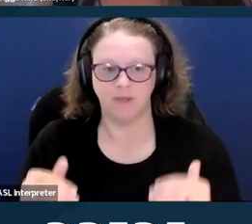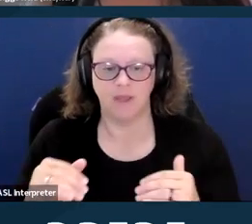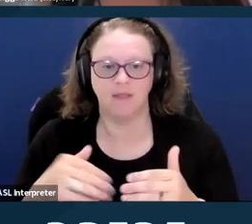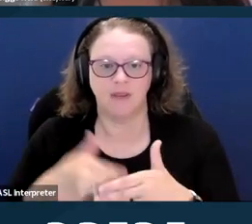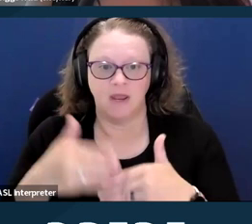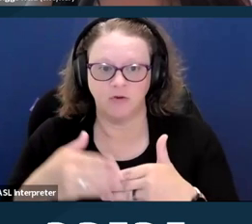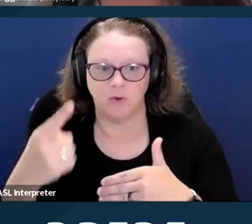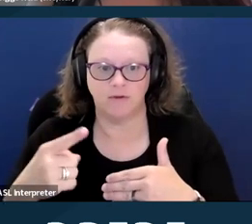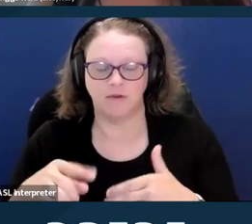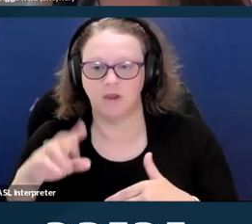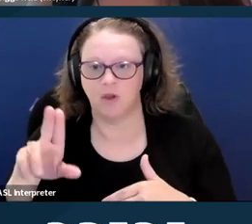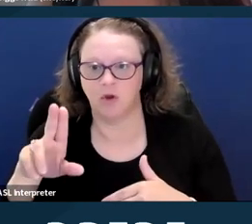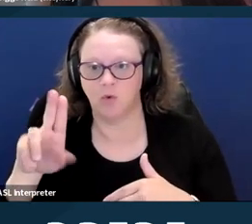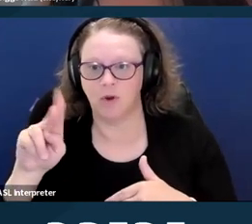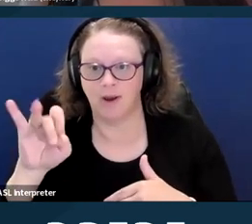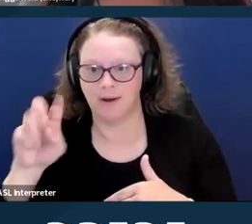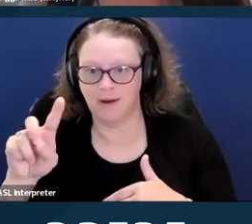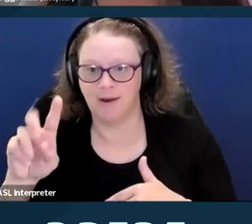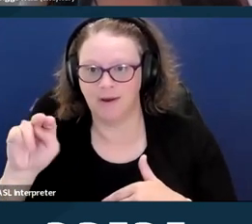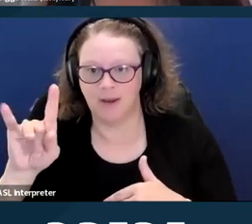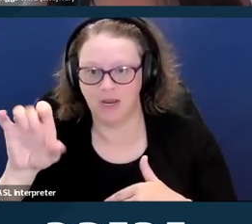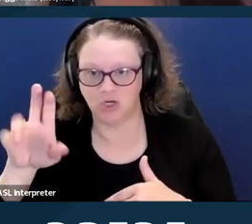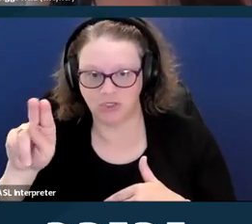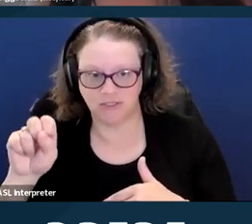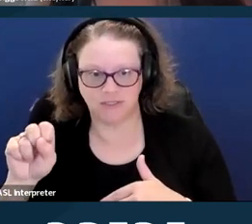on the rights of disability communities.